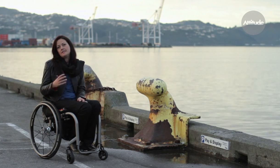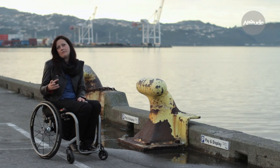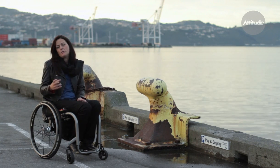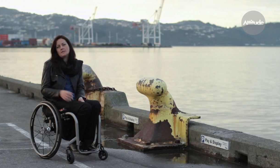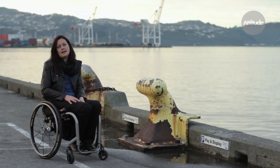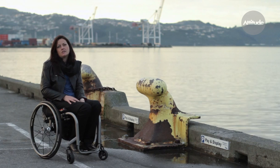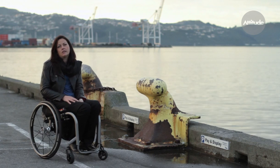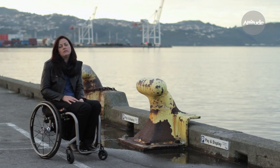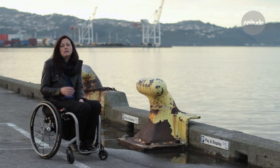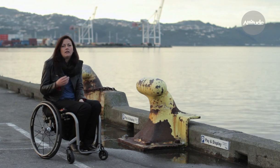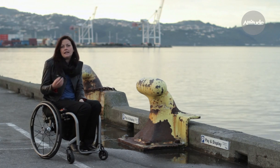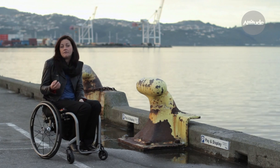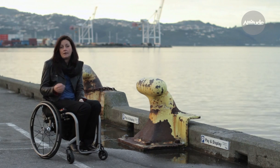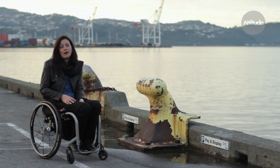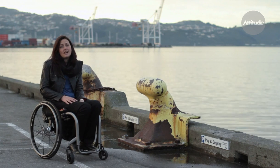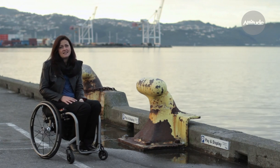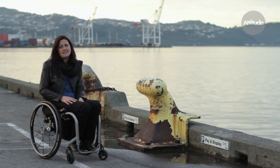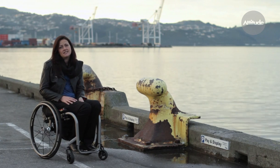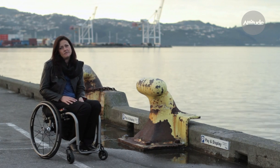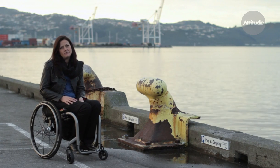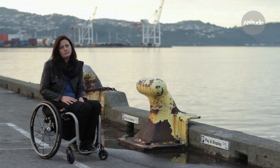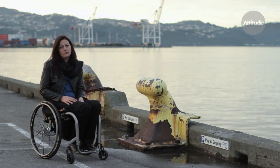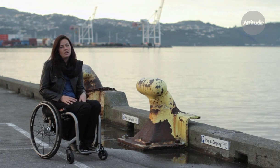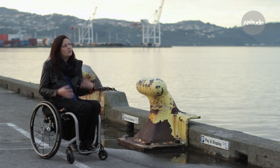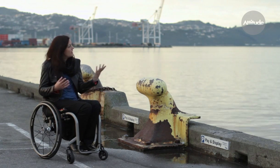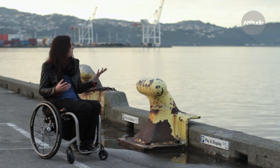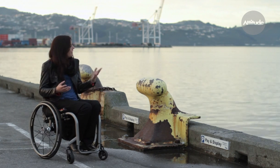that deaf people miss out on and end up feeling isolated. You could compare it to a foreigner